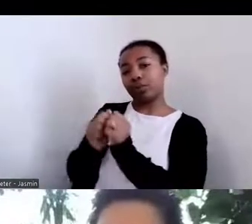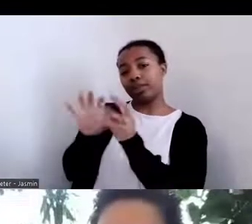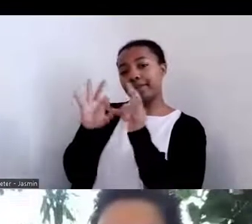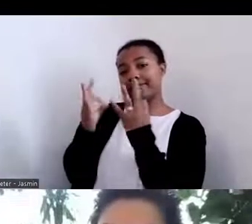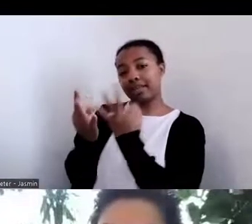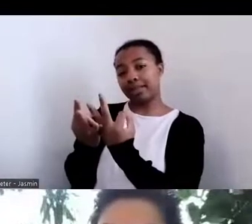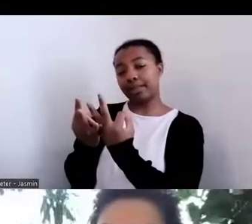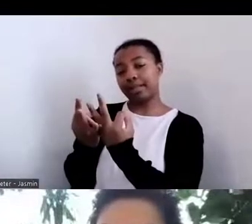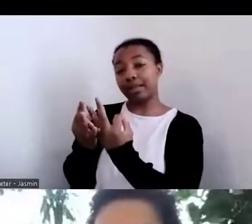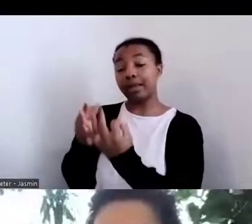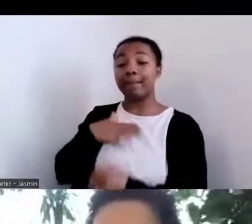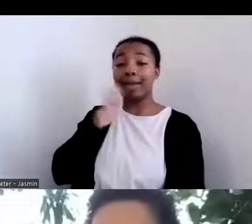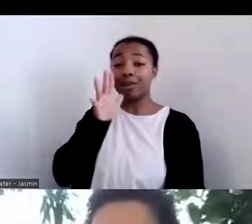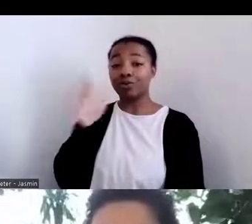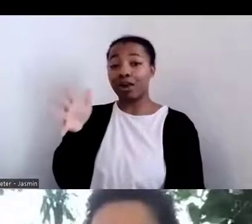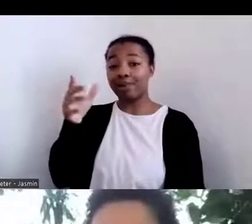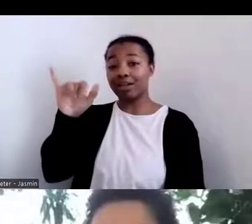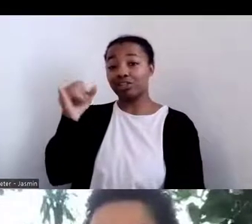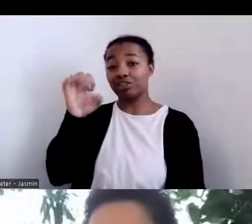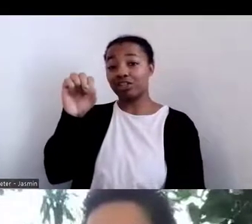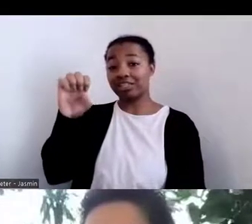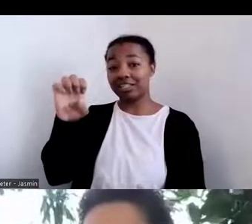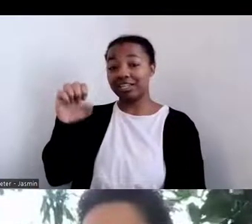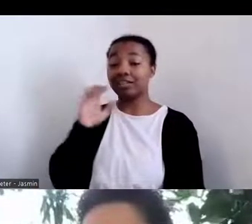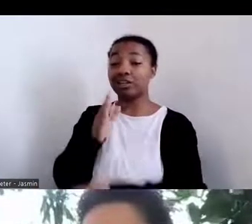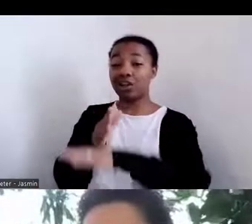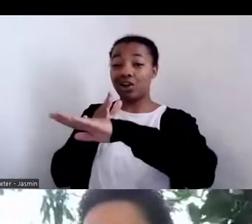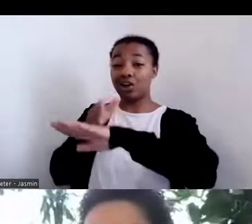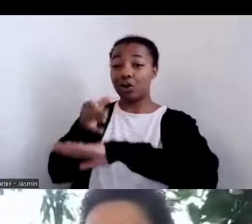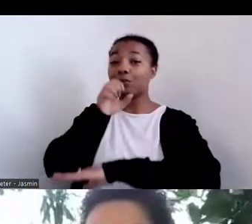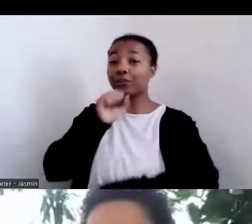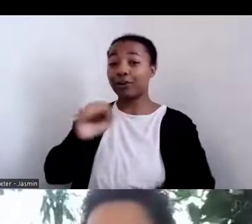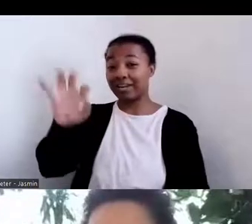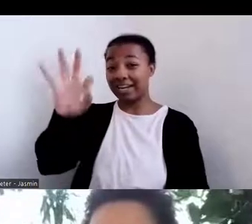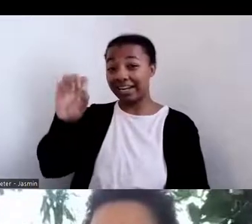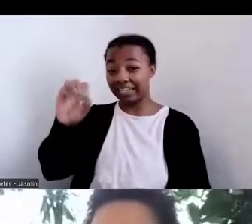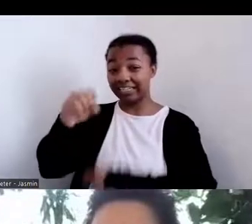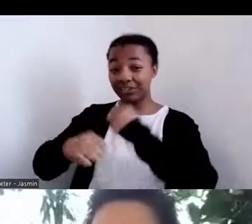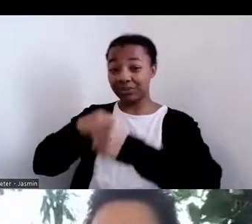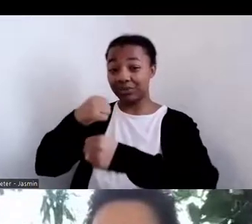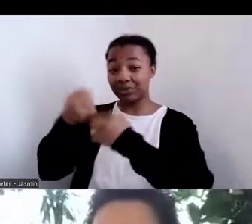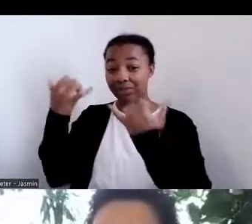who has showed us really the resilience and empowerment of growing our own food.